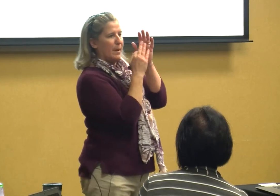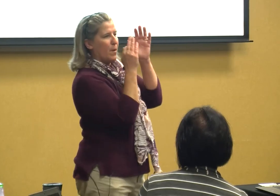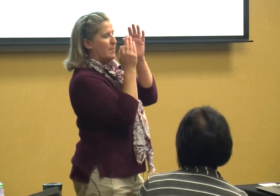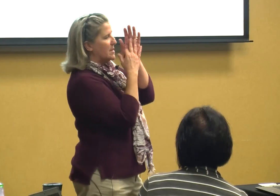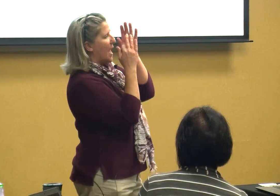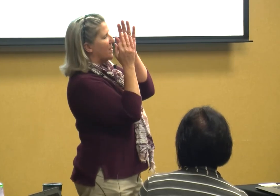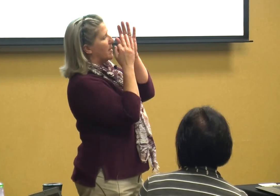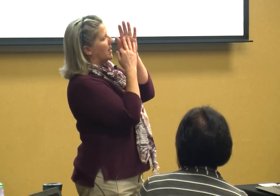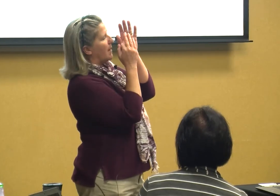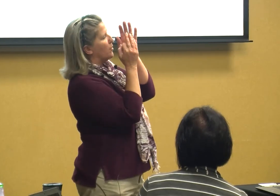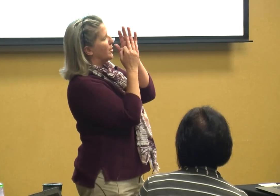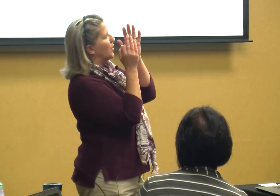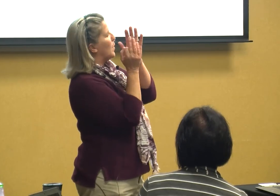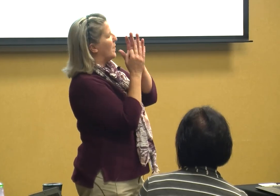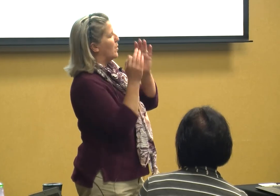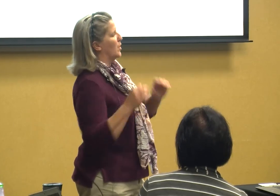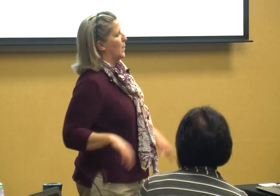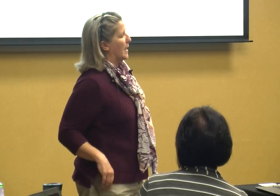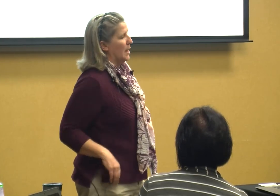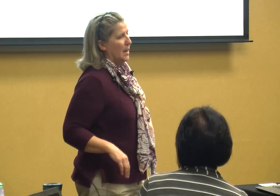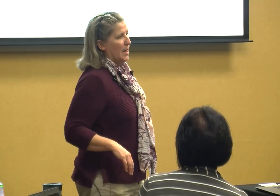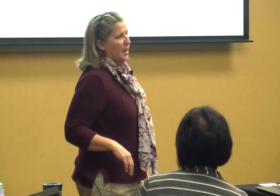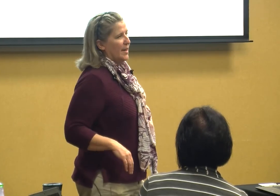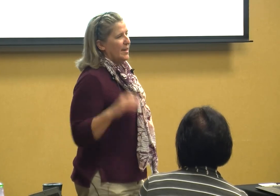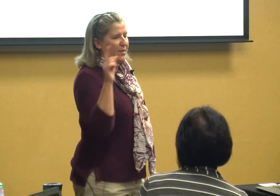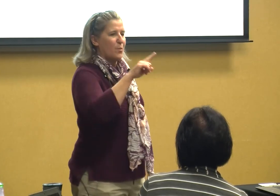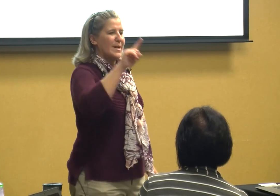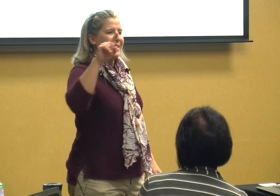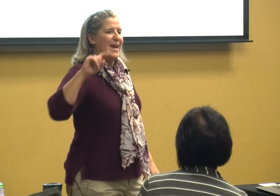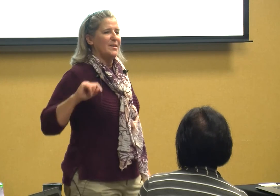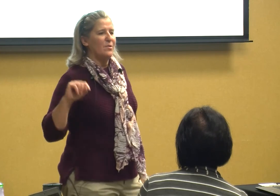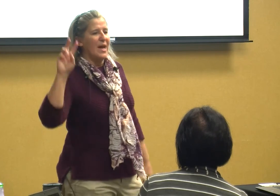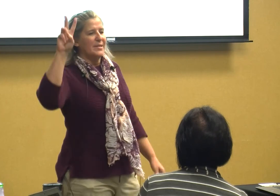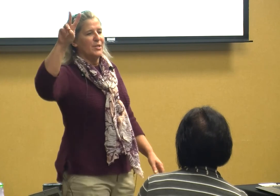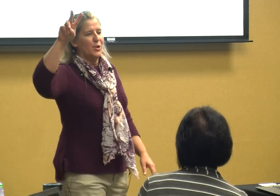be right beside them and I'm going to do what they're doing now the reason I do that is two